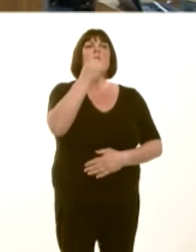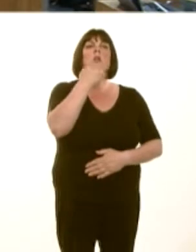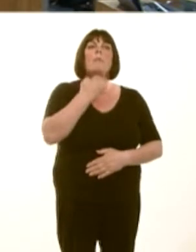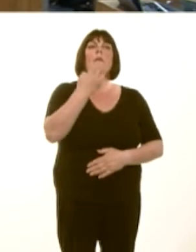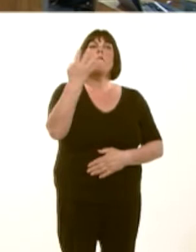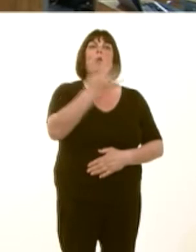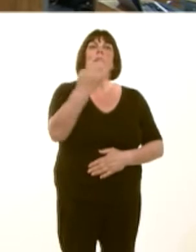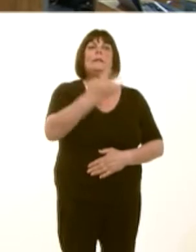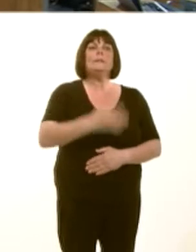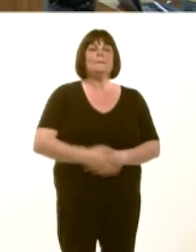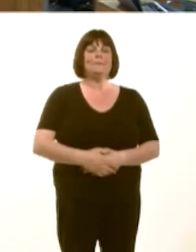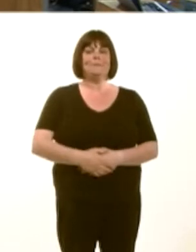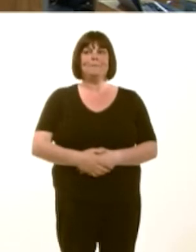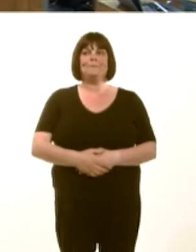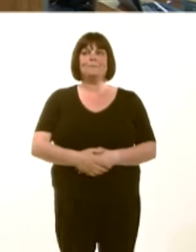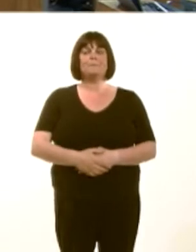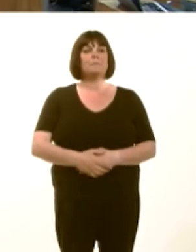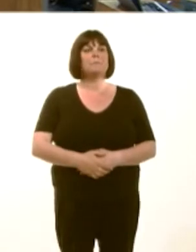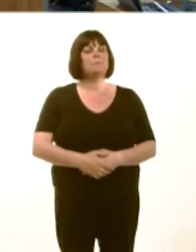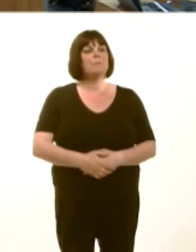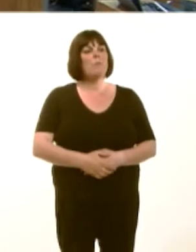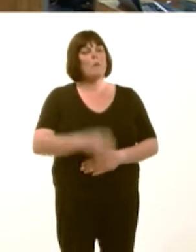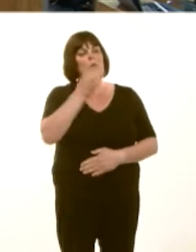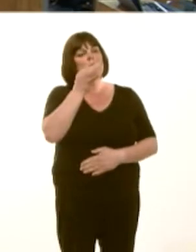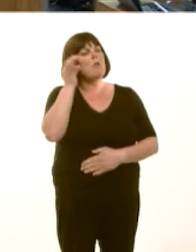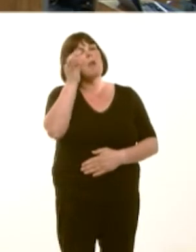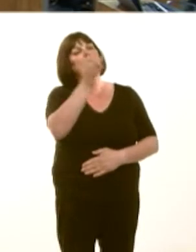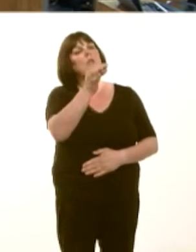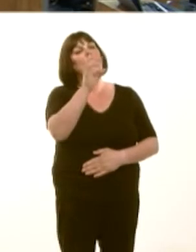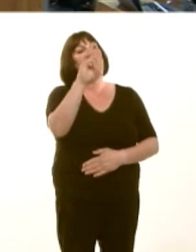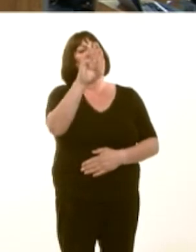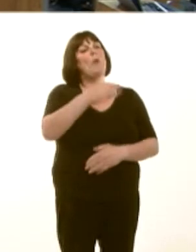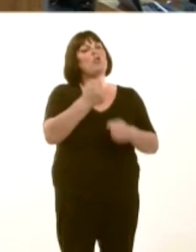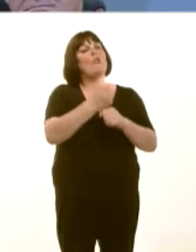Pa gamau y mae Llywodraeth Cymru yn eu cymryd i wella canlyniadau economaidd yng Nghanol De Cymru?